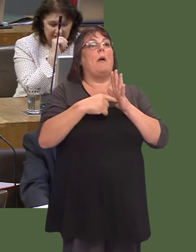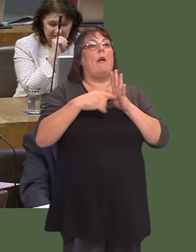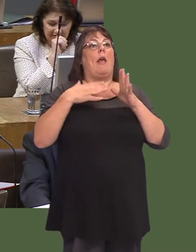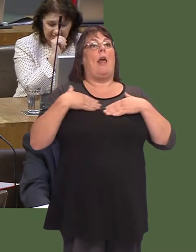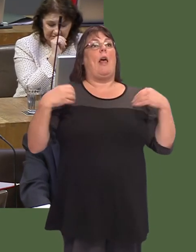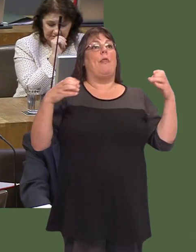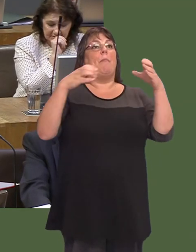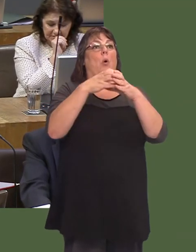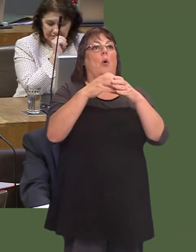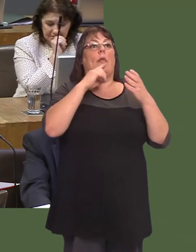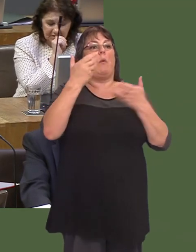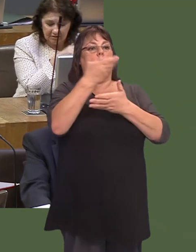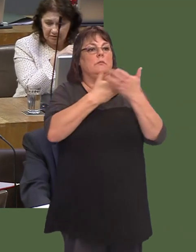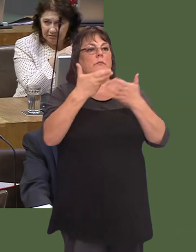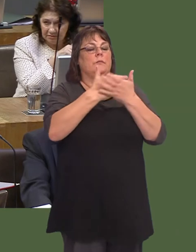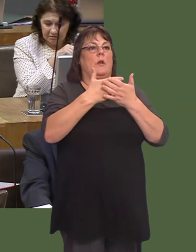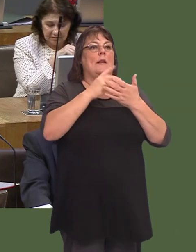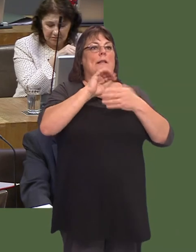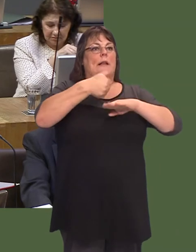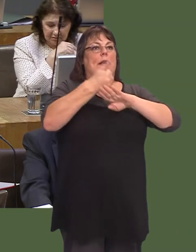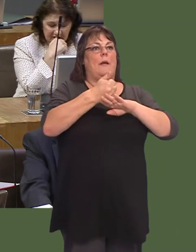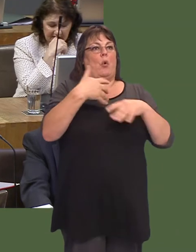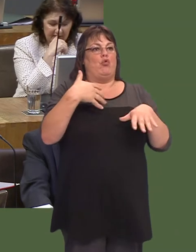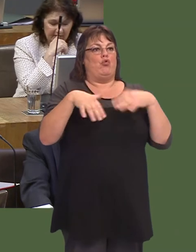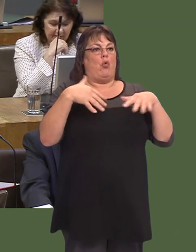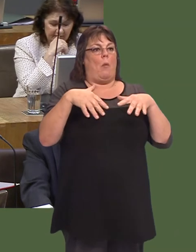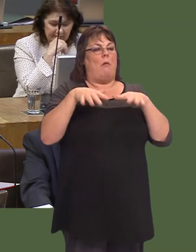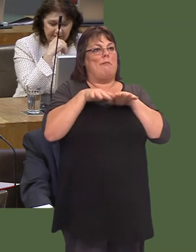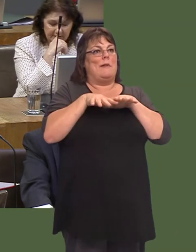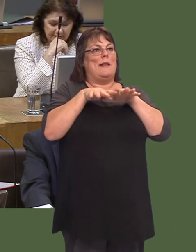Wel, yn y cyfarfodydd bwrdd iechyd ym mis Medi, maeír byrddau iechyd wrthiín ystyried